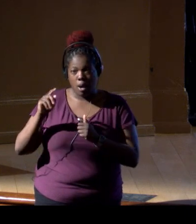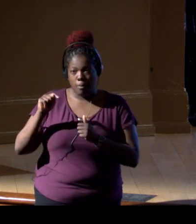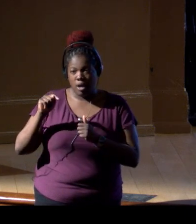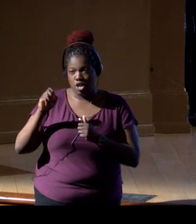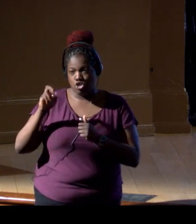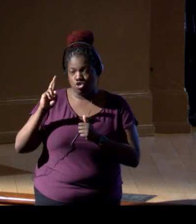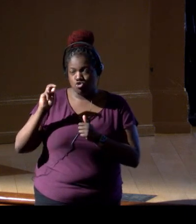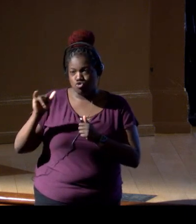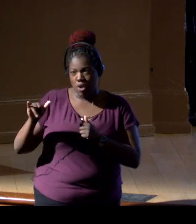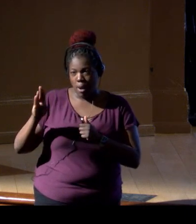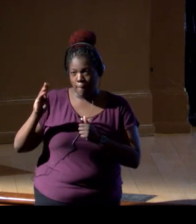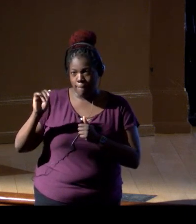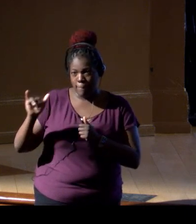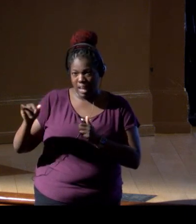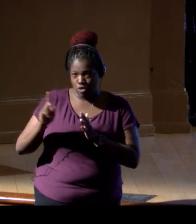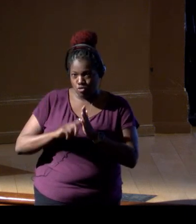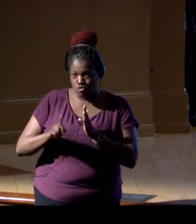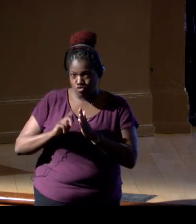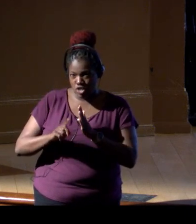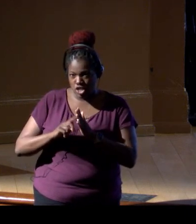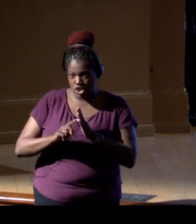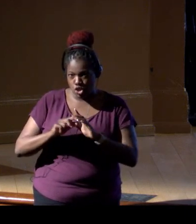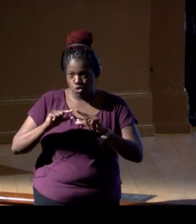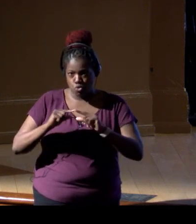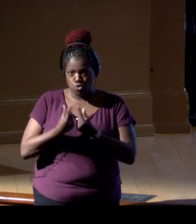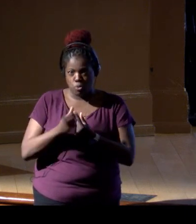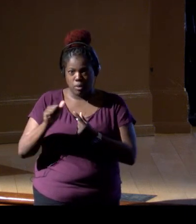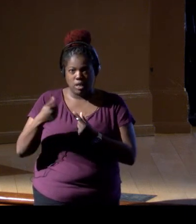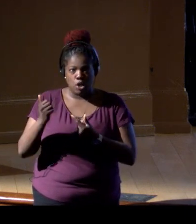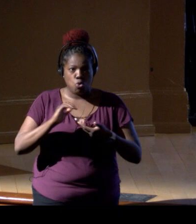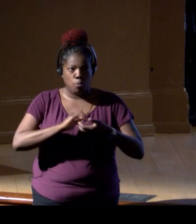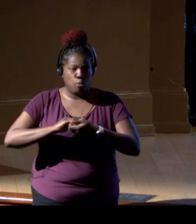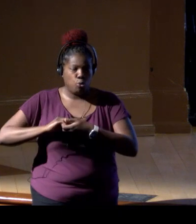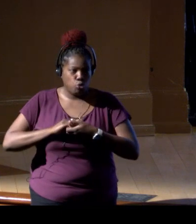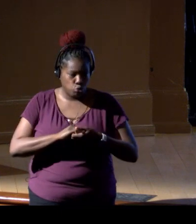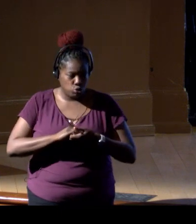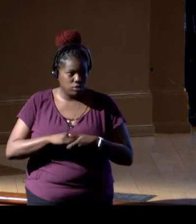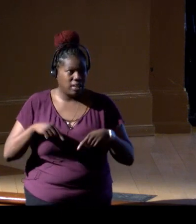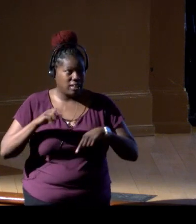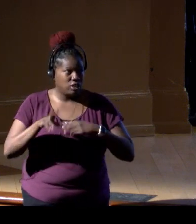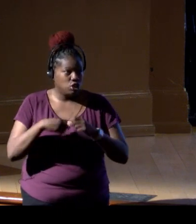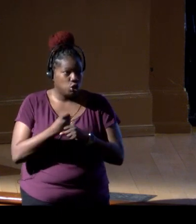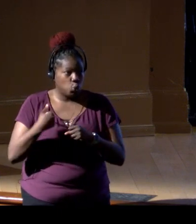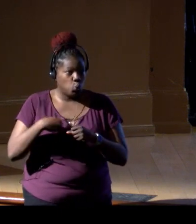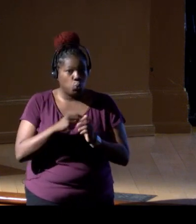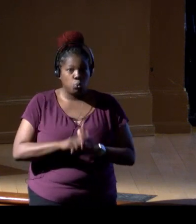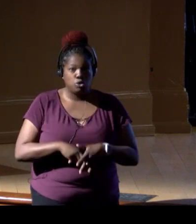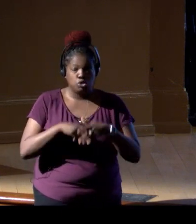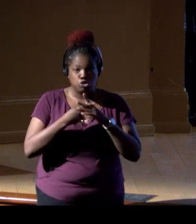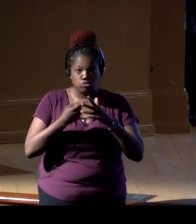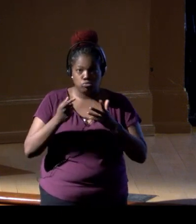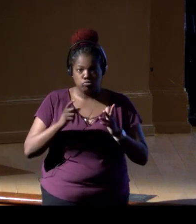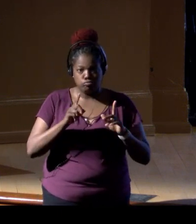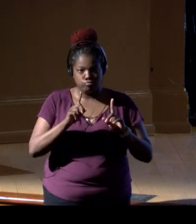Research Institutes, and dozens of other partners. And then this year we've begun a pilot project